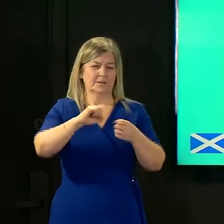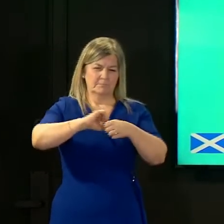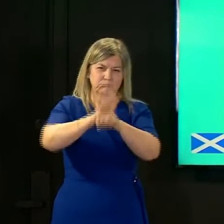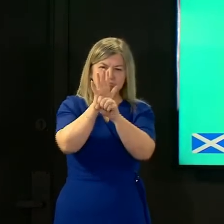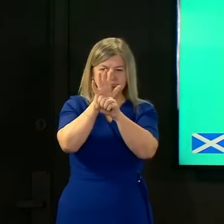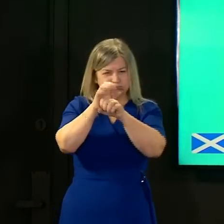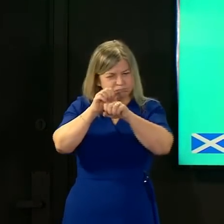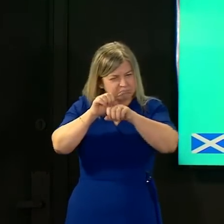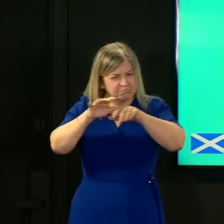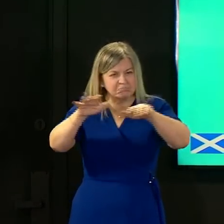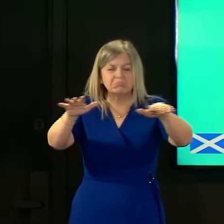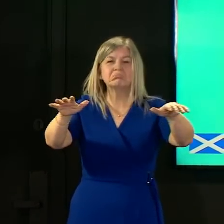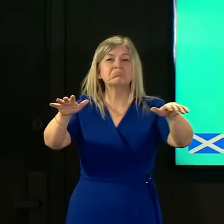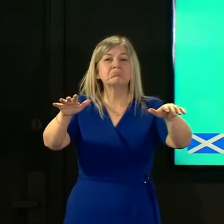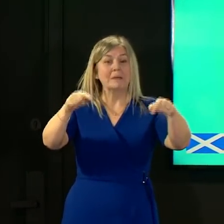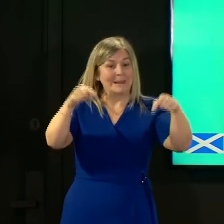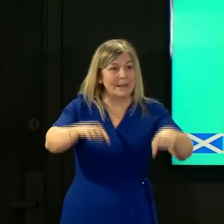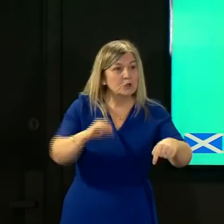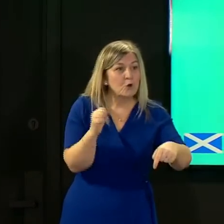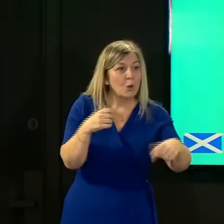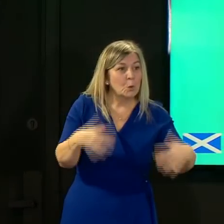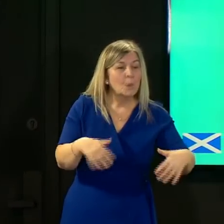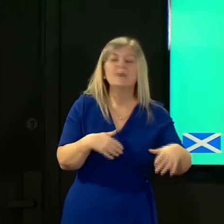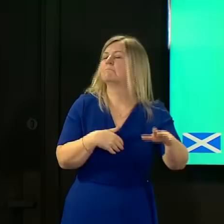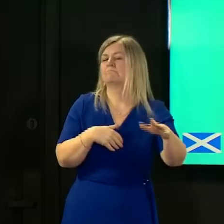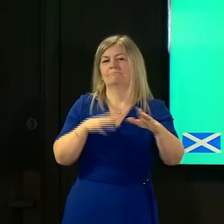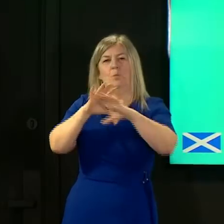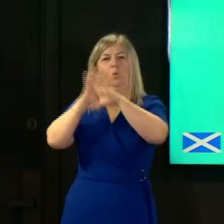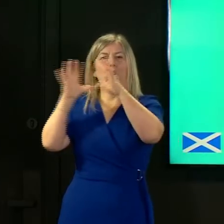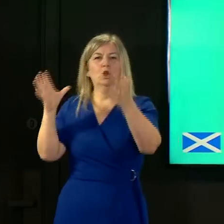and it's not something which is just particular to scotland so when we're considering